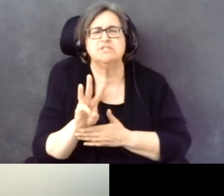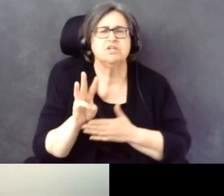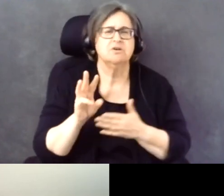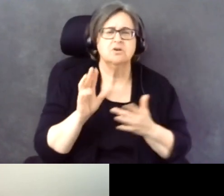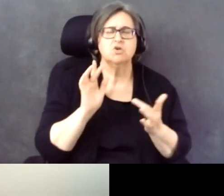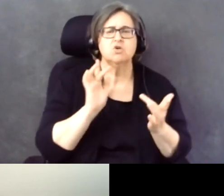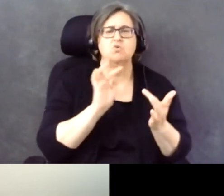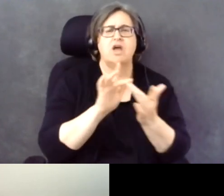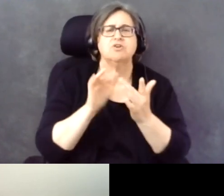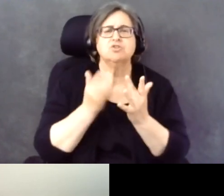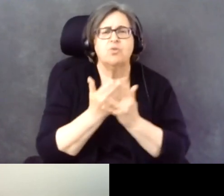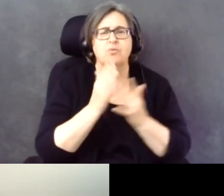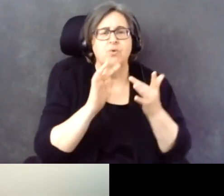through the Internet.